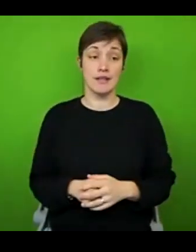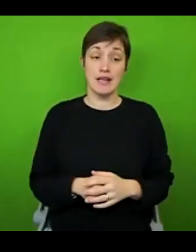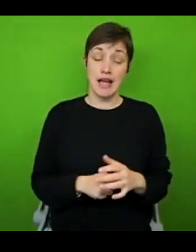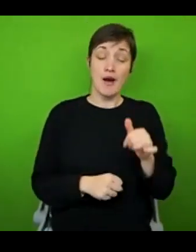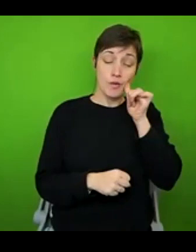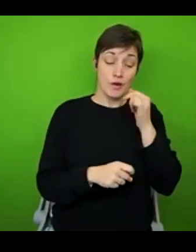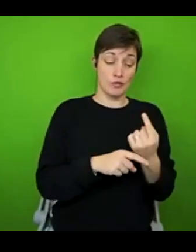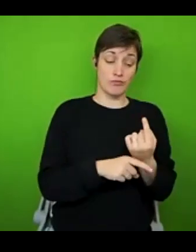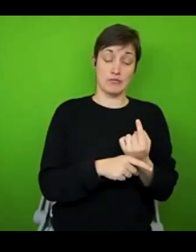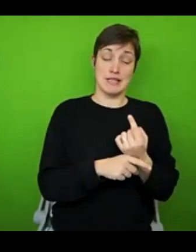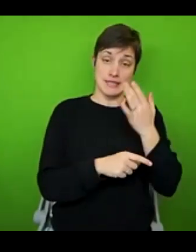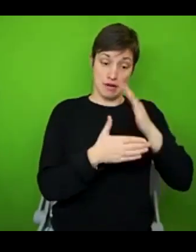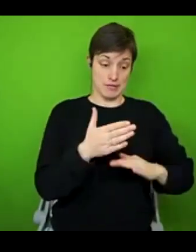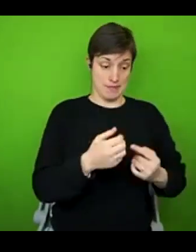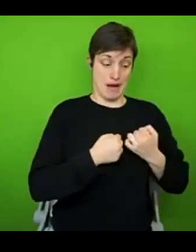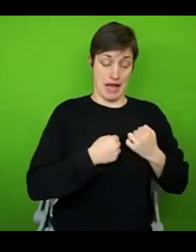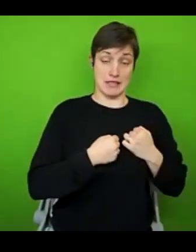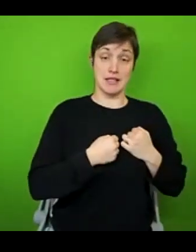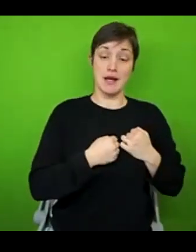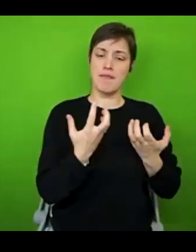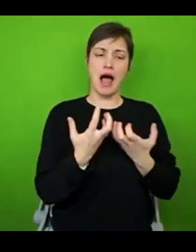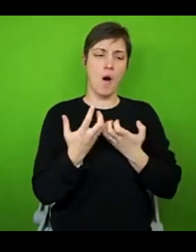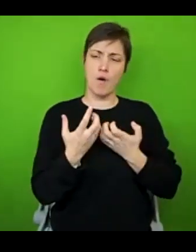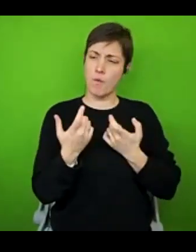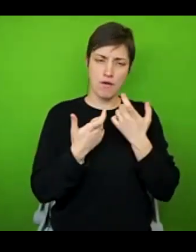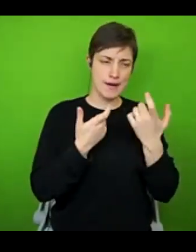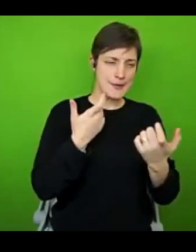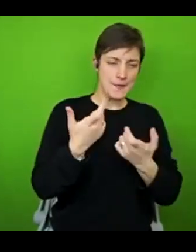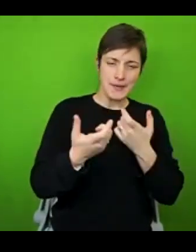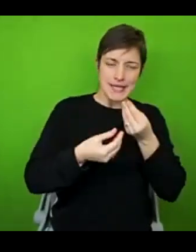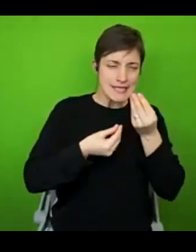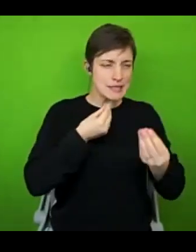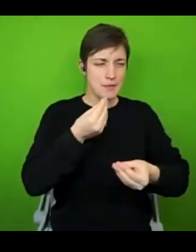have found they've made a real difference in how I kind of explained my lived experience to people who don't